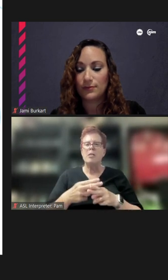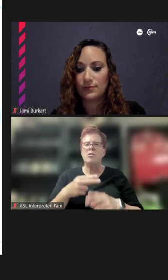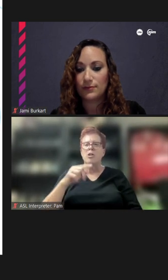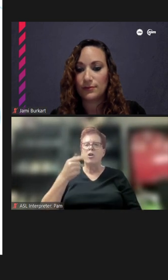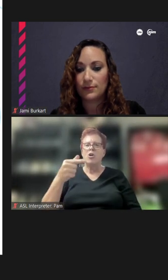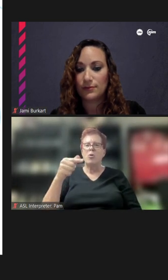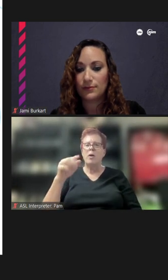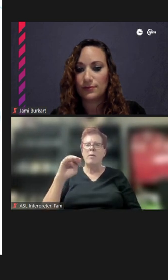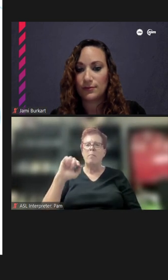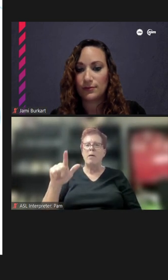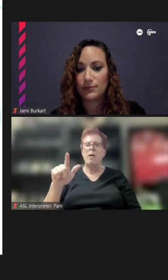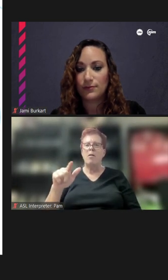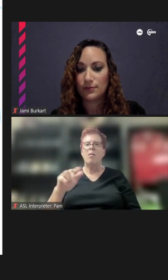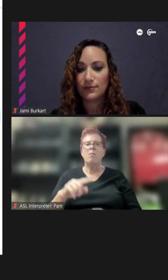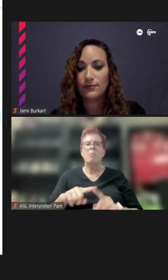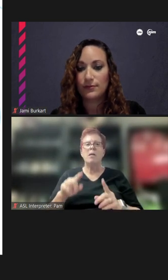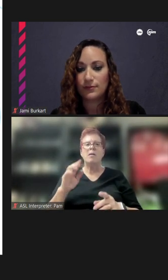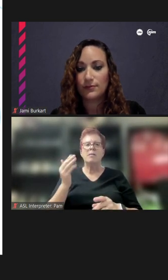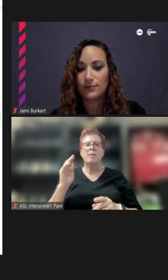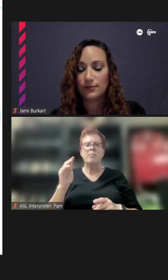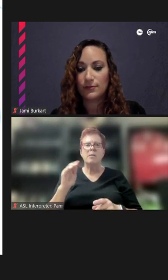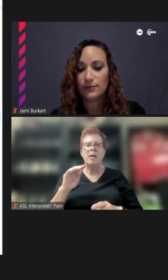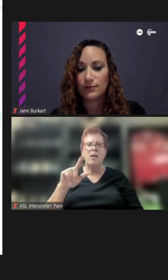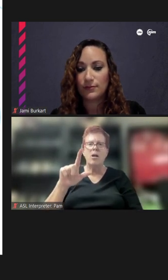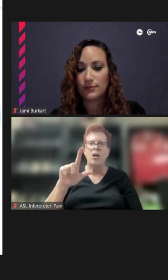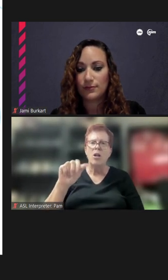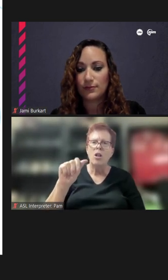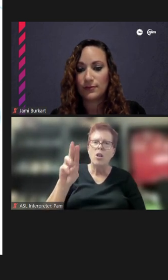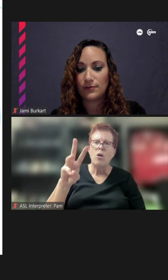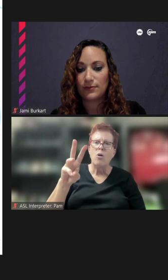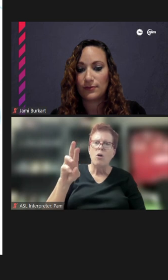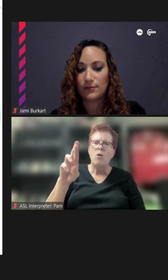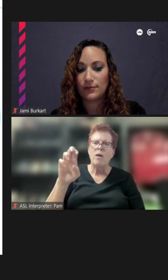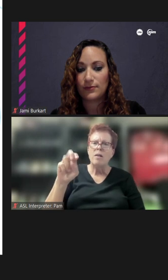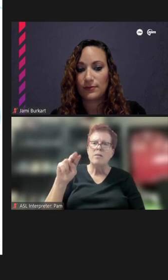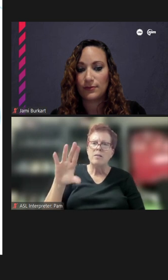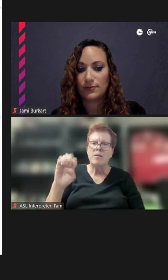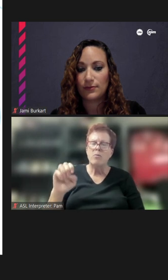would have its own visualization. So, I think I would like for this to be specific to Argyle.